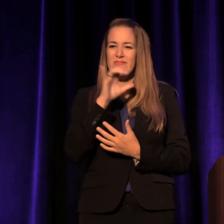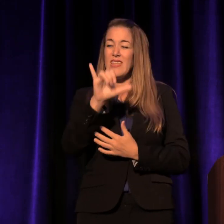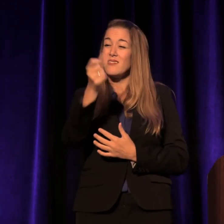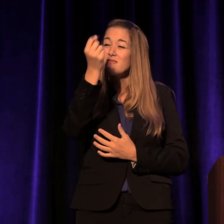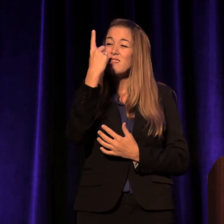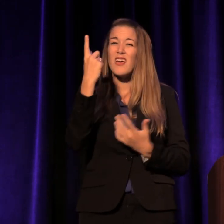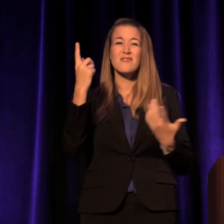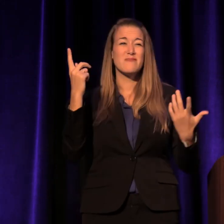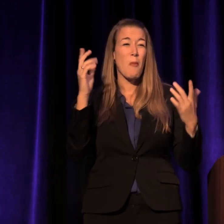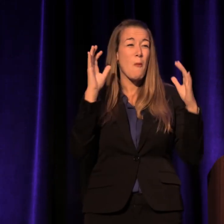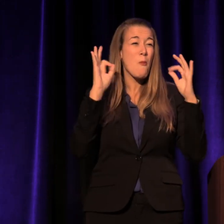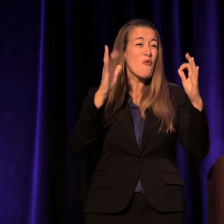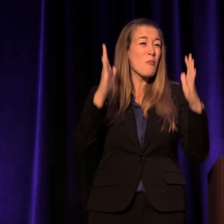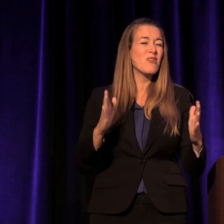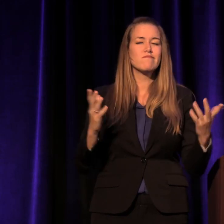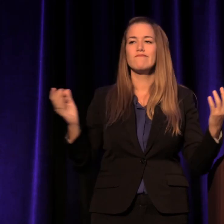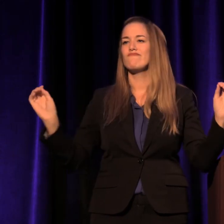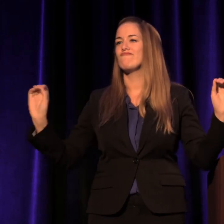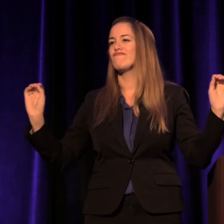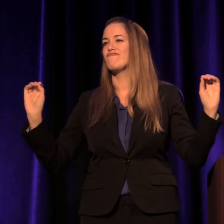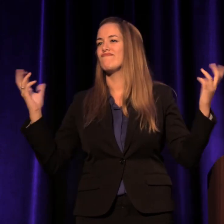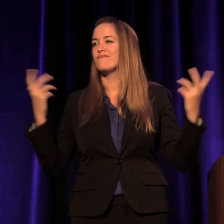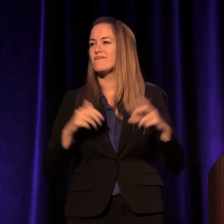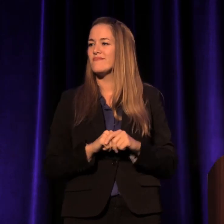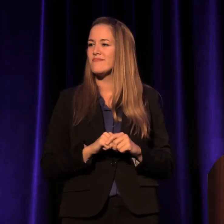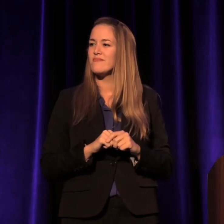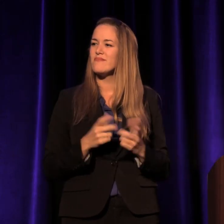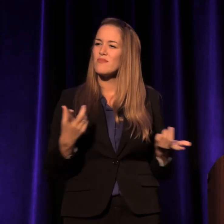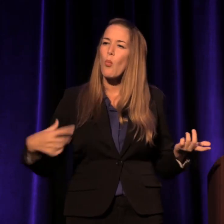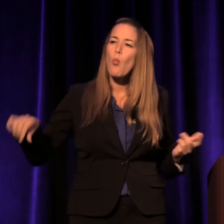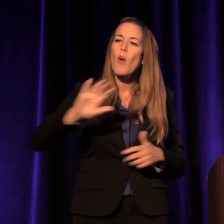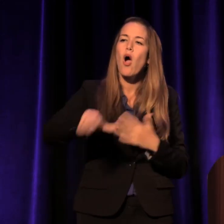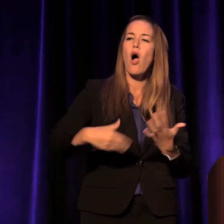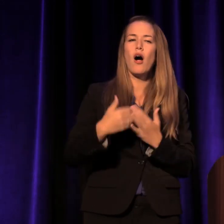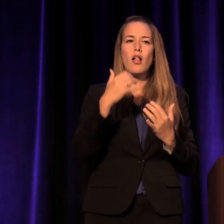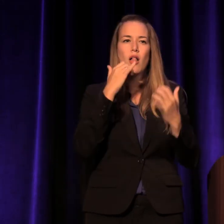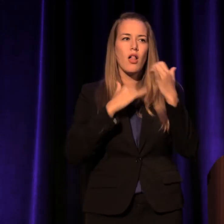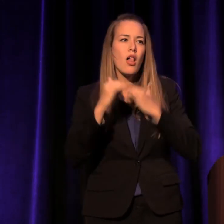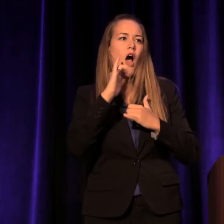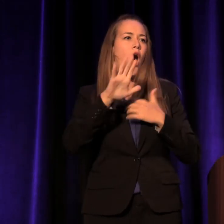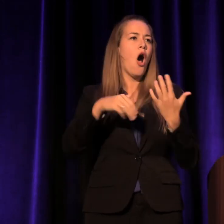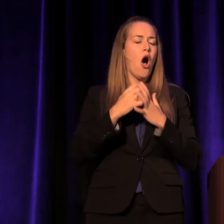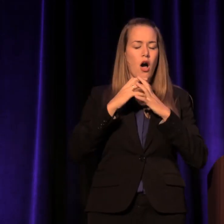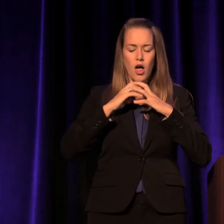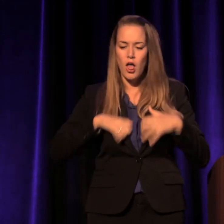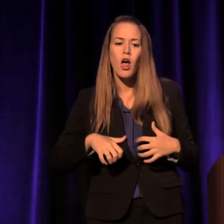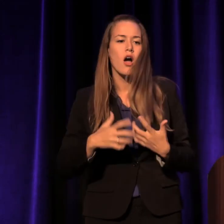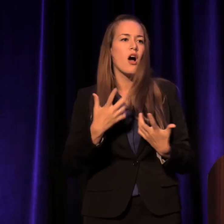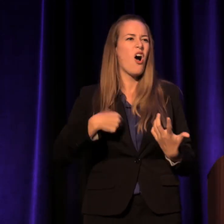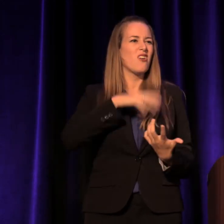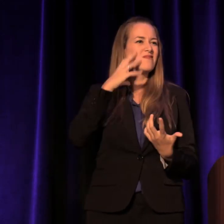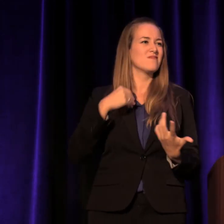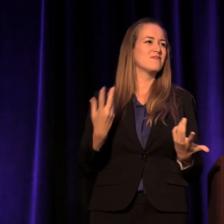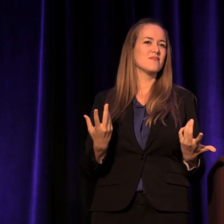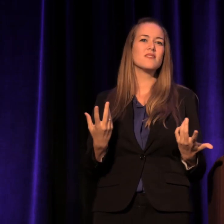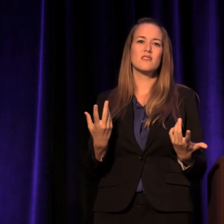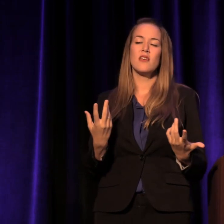no one got here without occasionally falling to pieces. Maybe it's time we admit that we need all of us